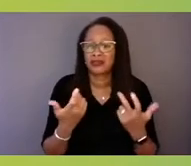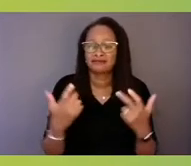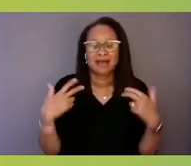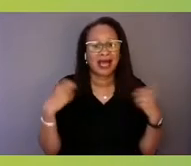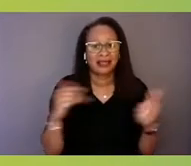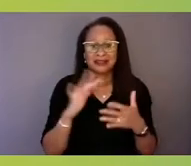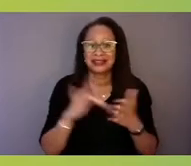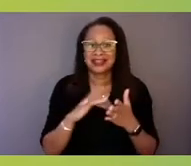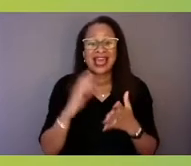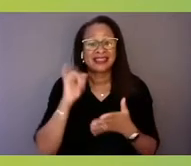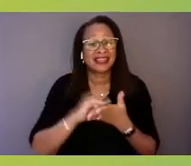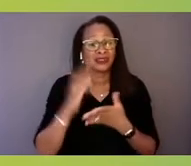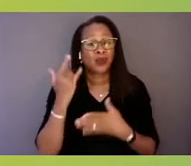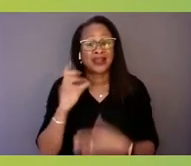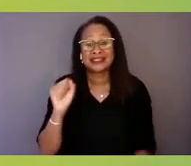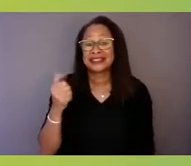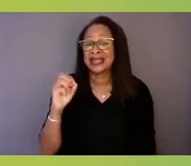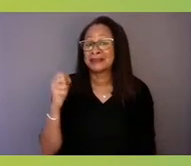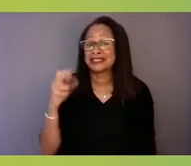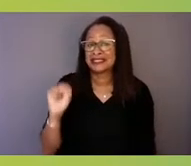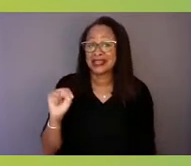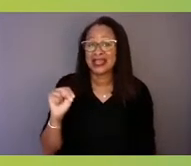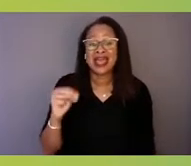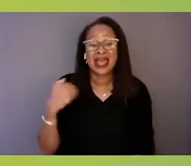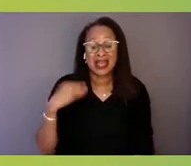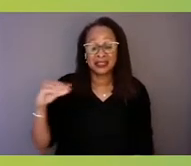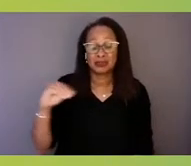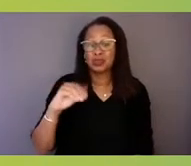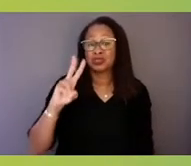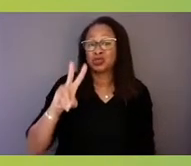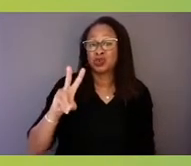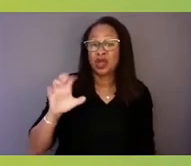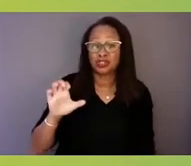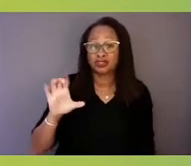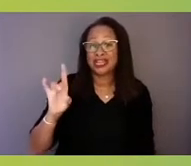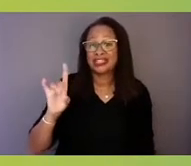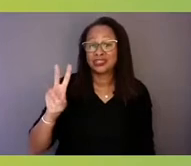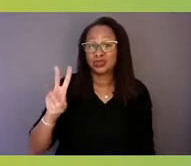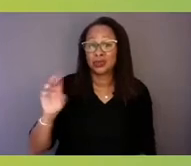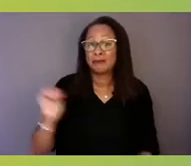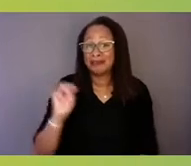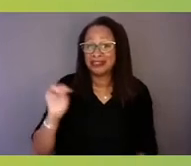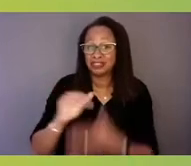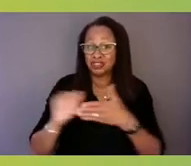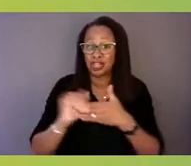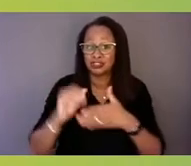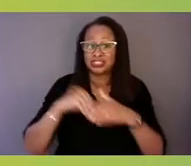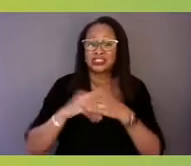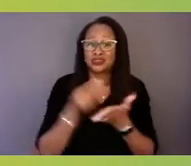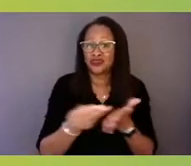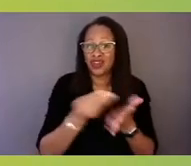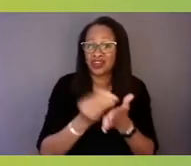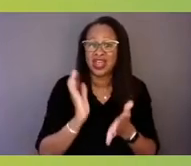has put $282 million into funding our crisis call centers,